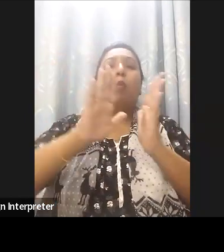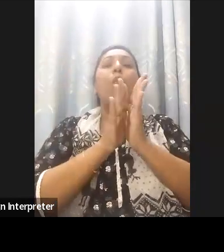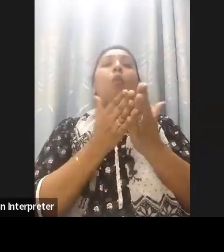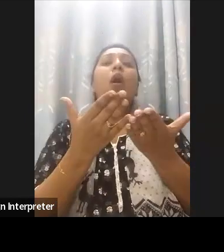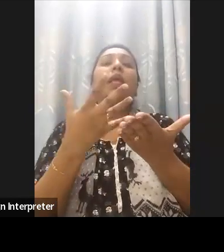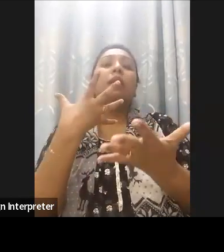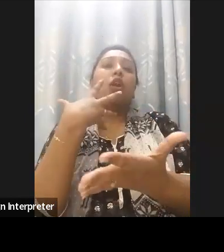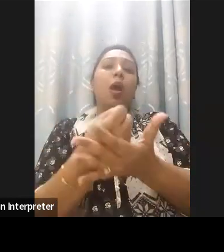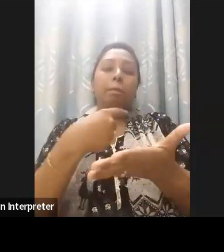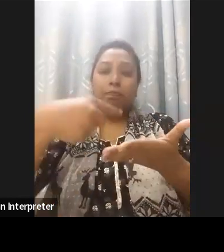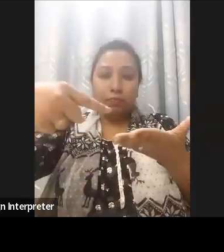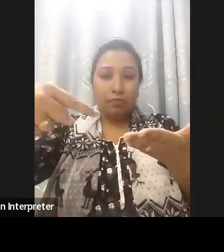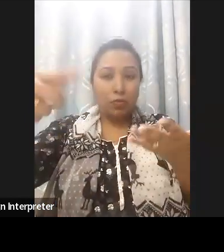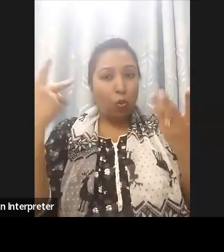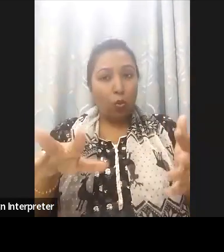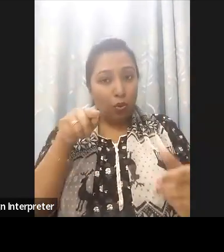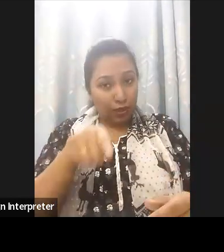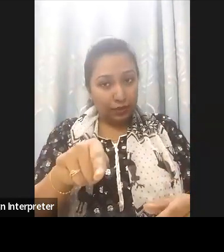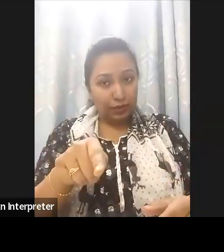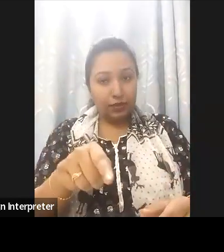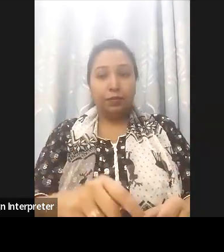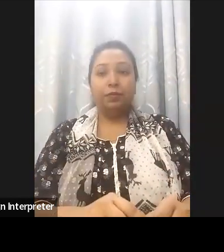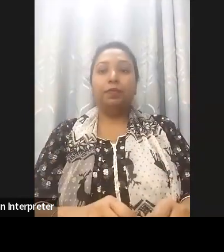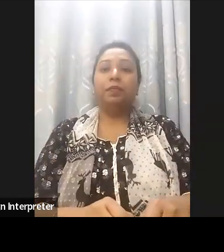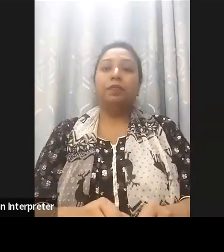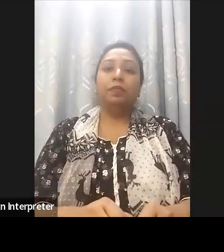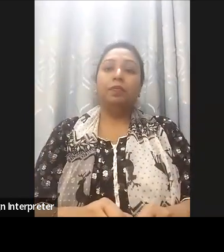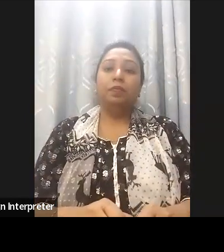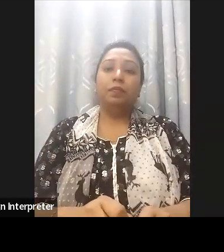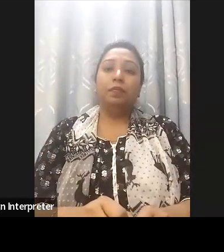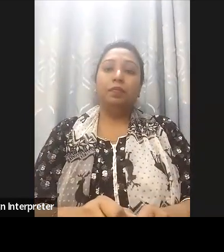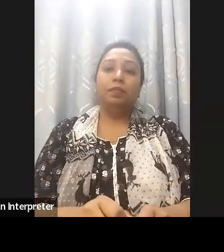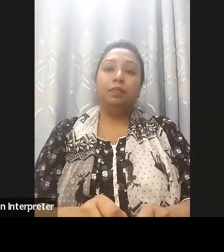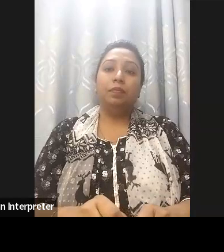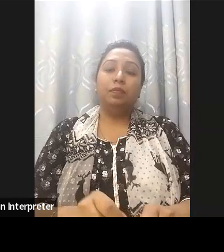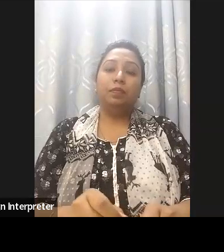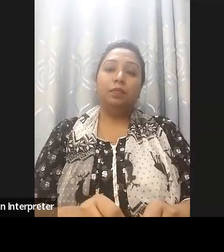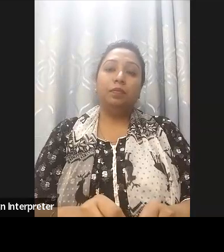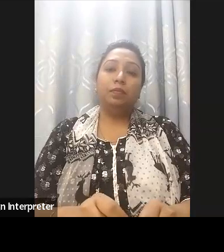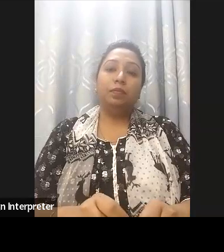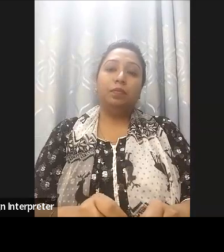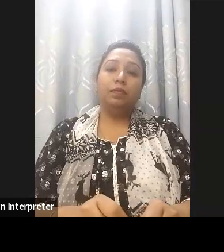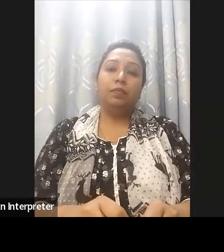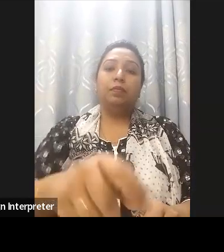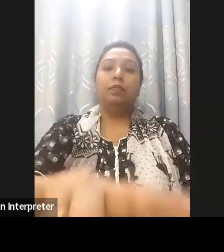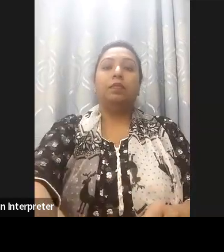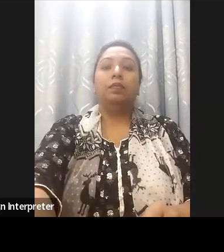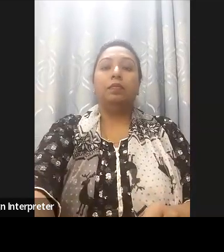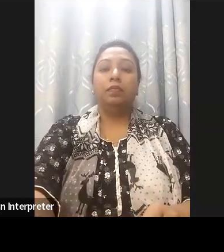Under the component of government commitments,